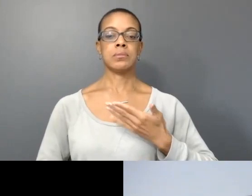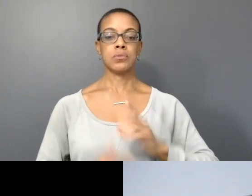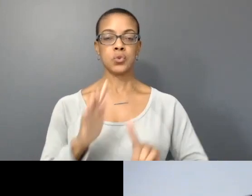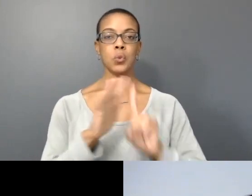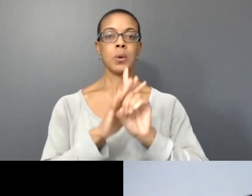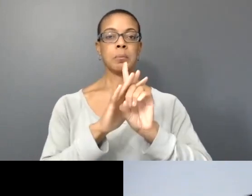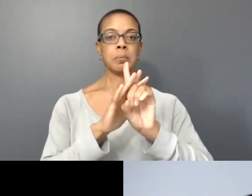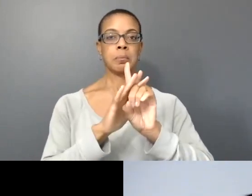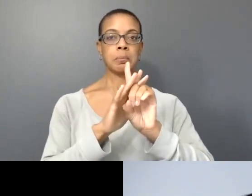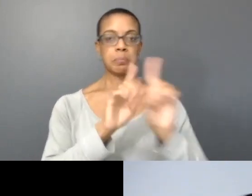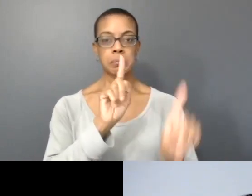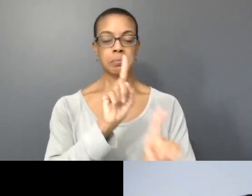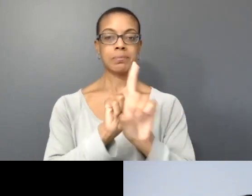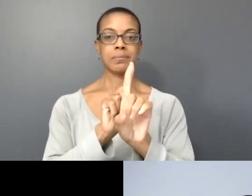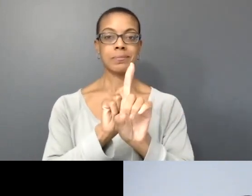Think of